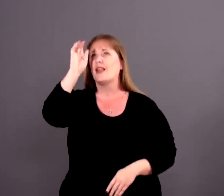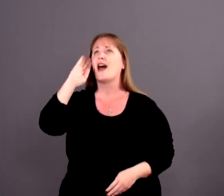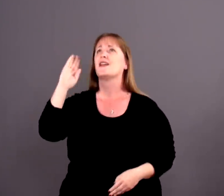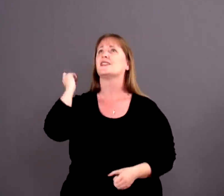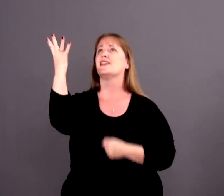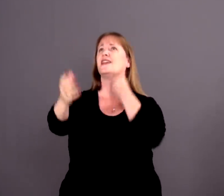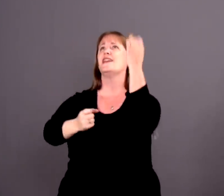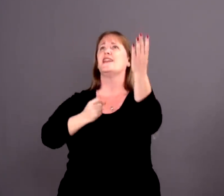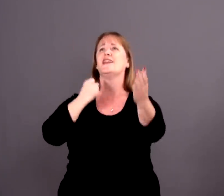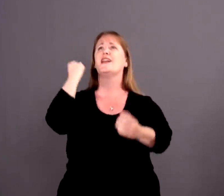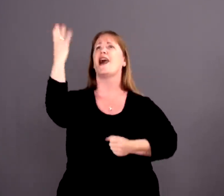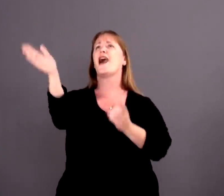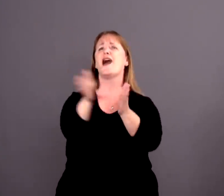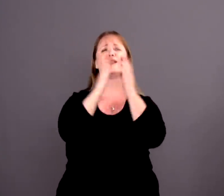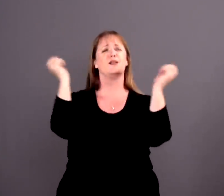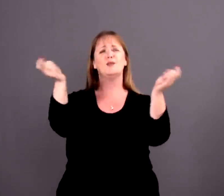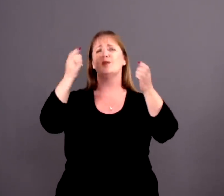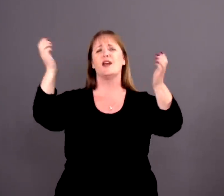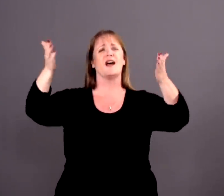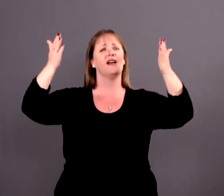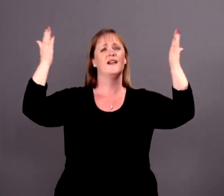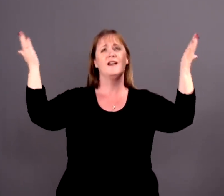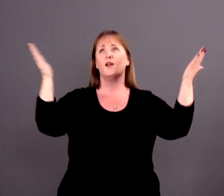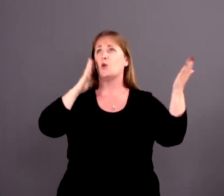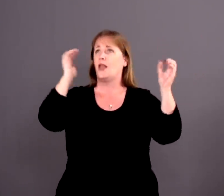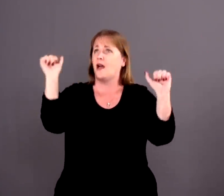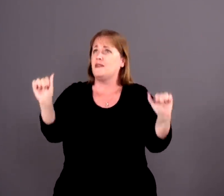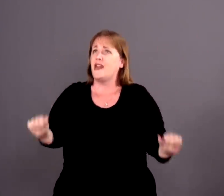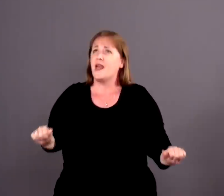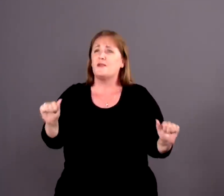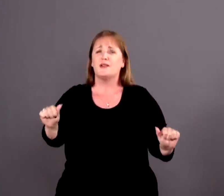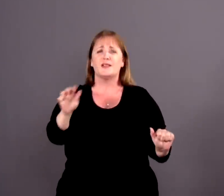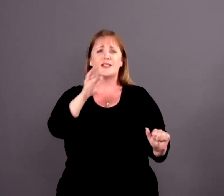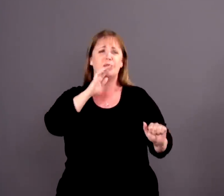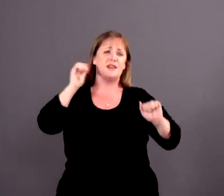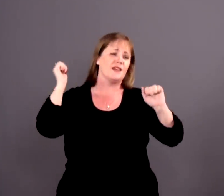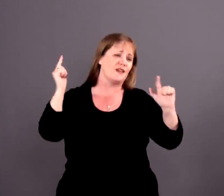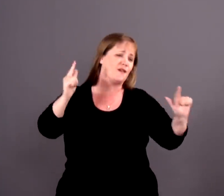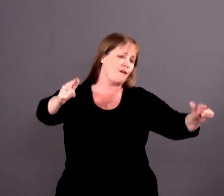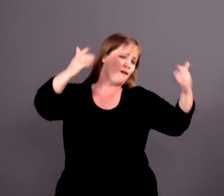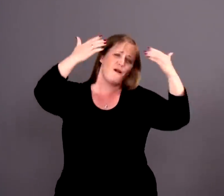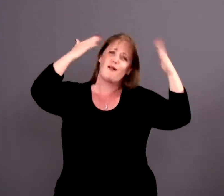Will I sing 'Hallelujah!'? Will I be able to speak at all?